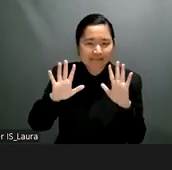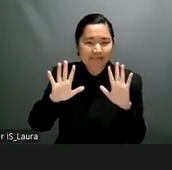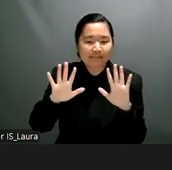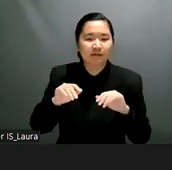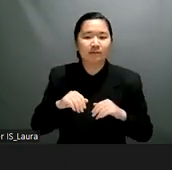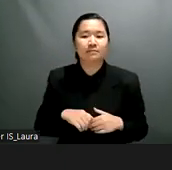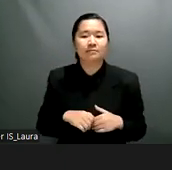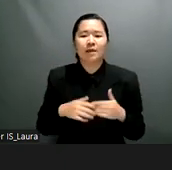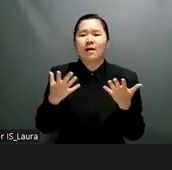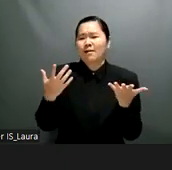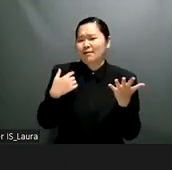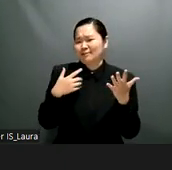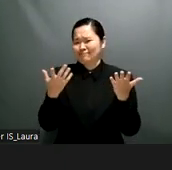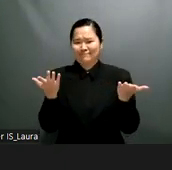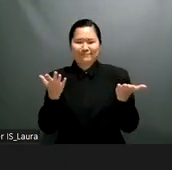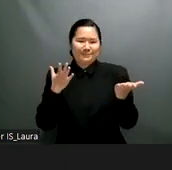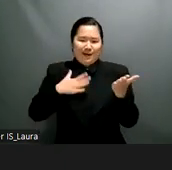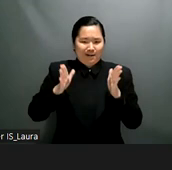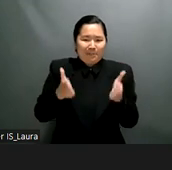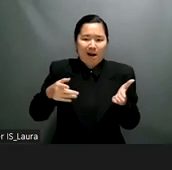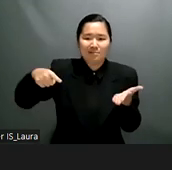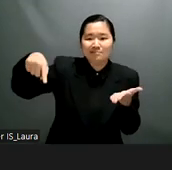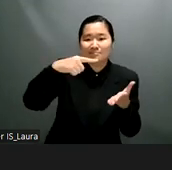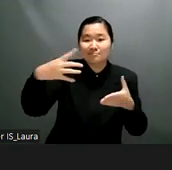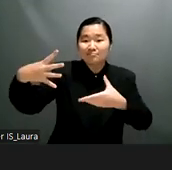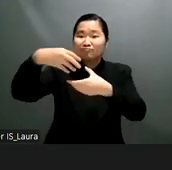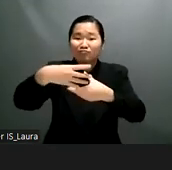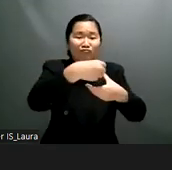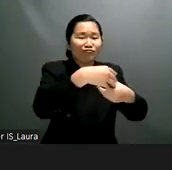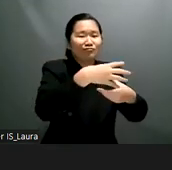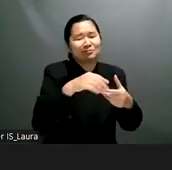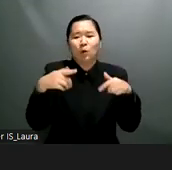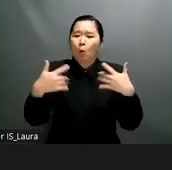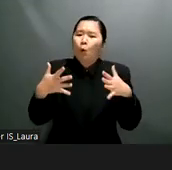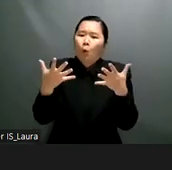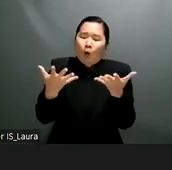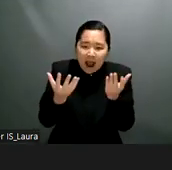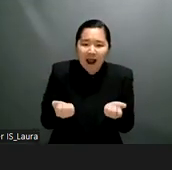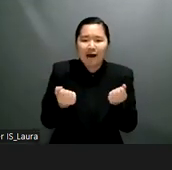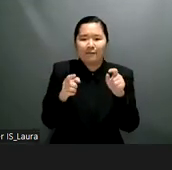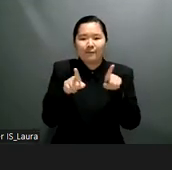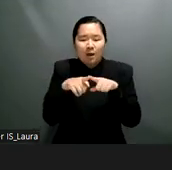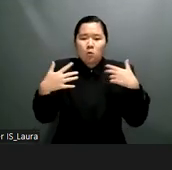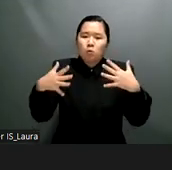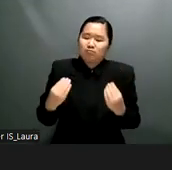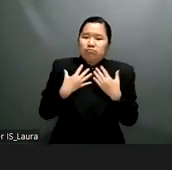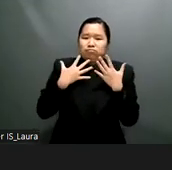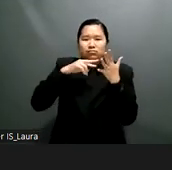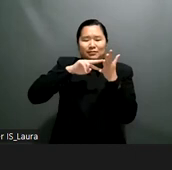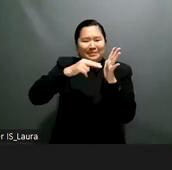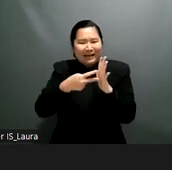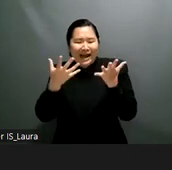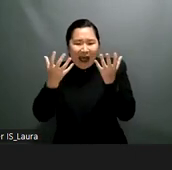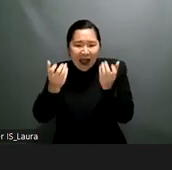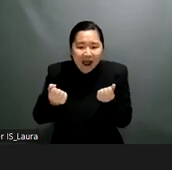are included in the entire process of the planning implementation and evaluation which